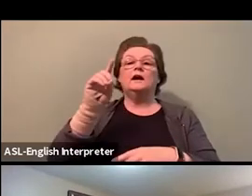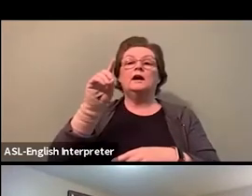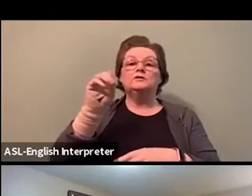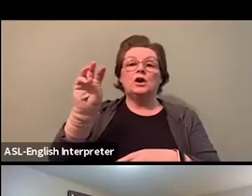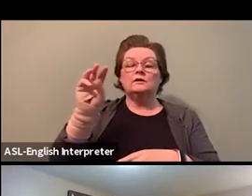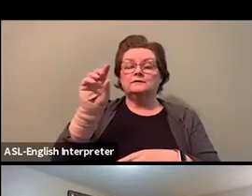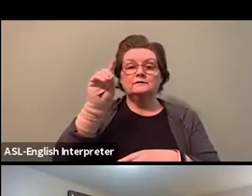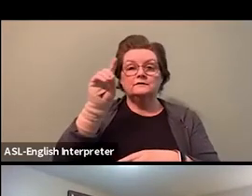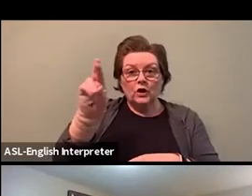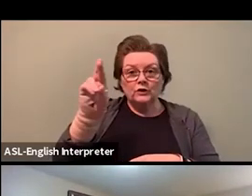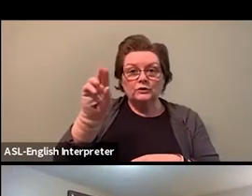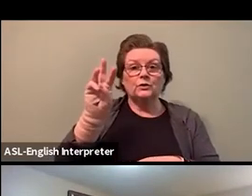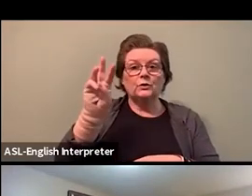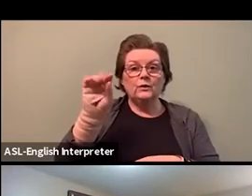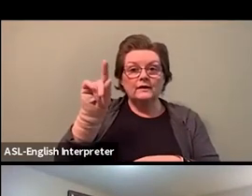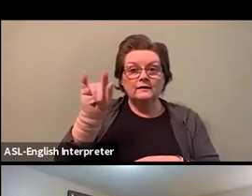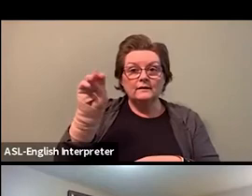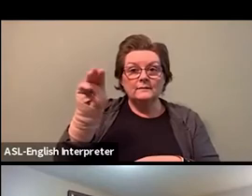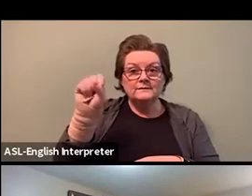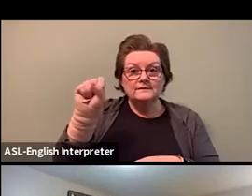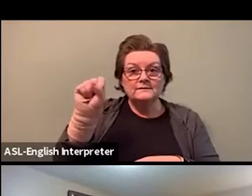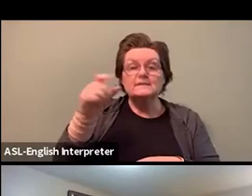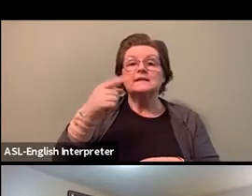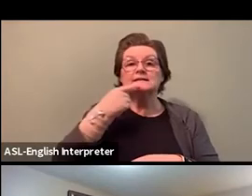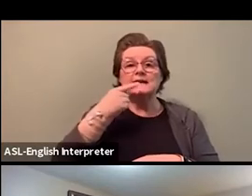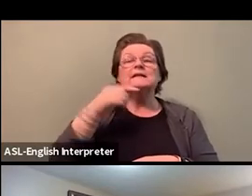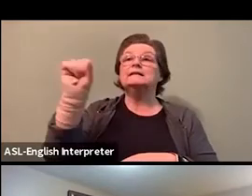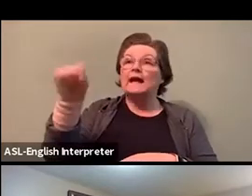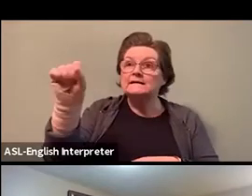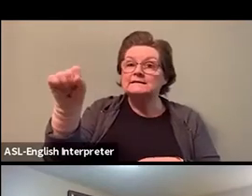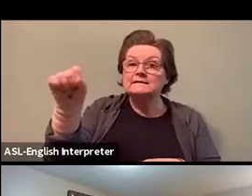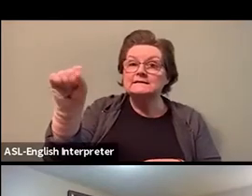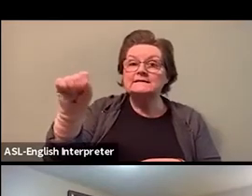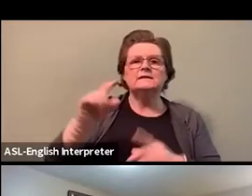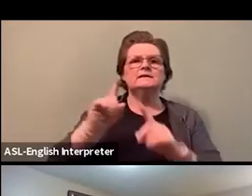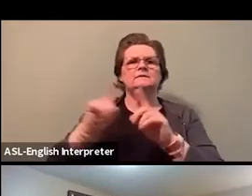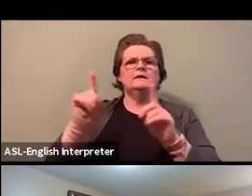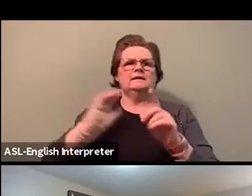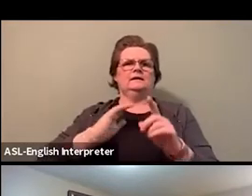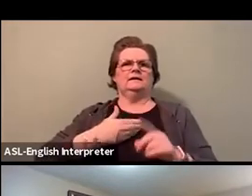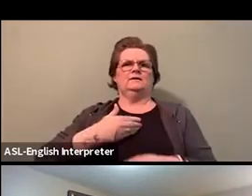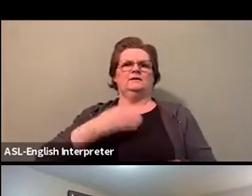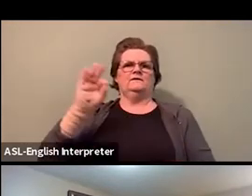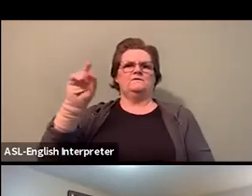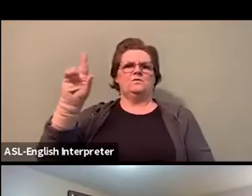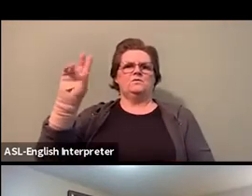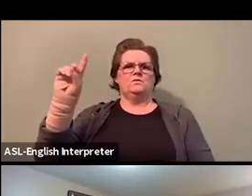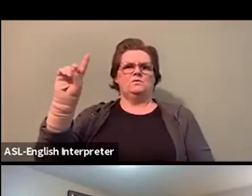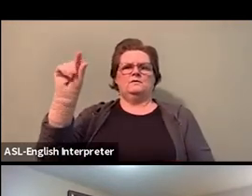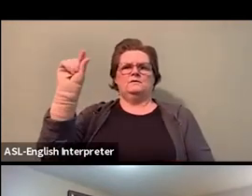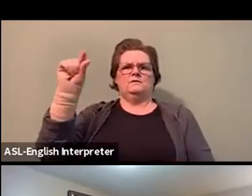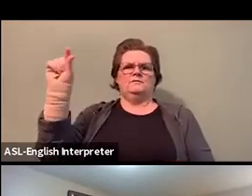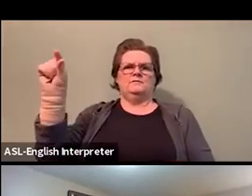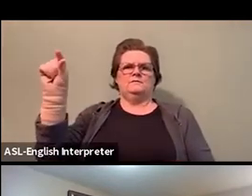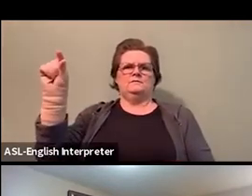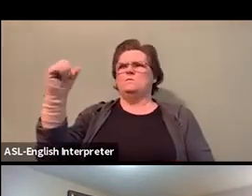Yeah, I support it, right? And we have a premier who's not supporting this, and a minister of labor.